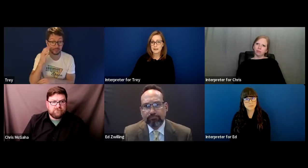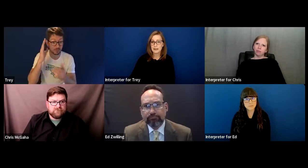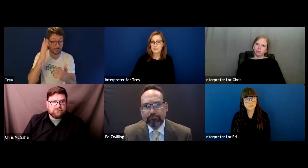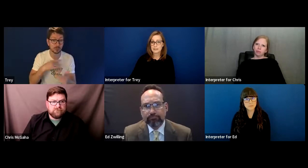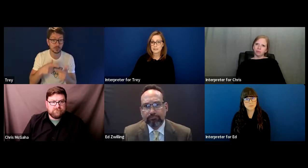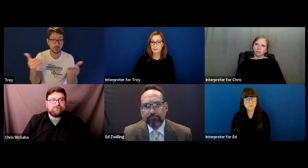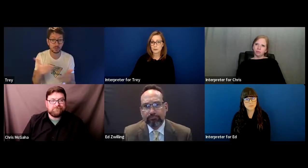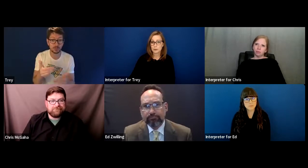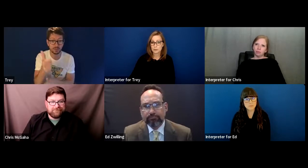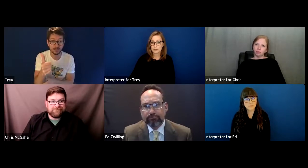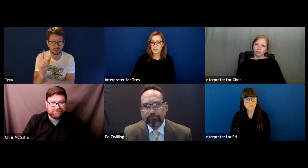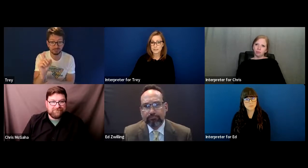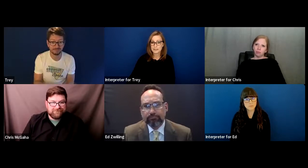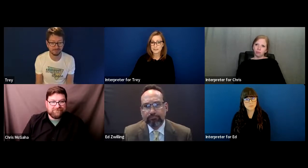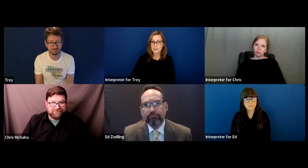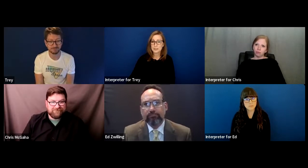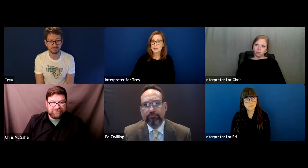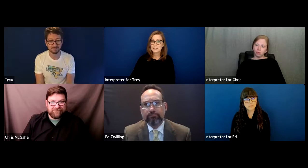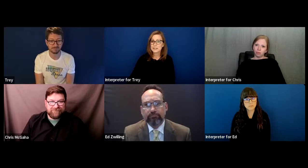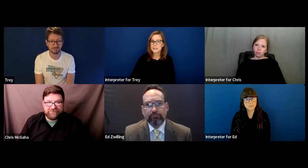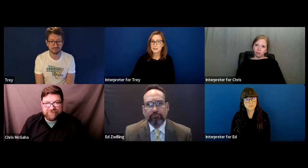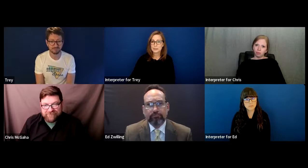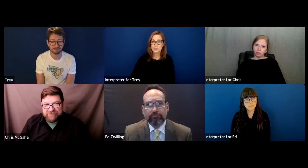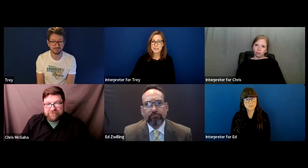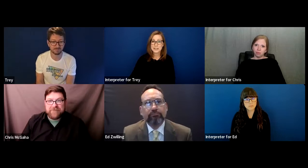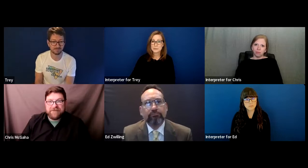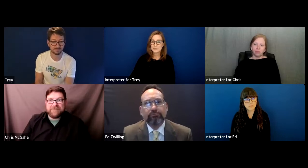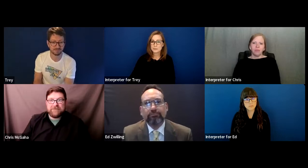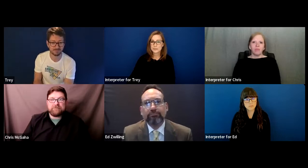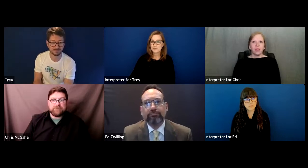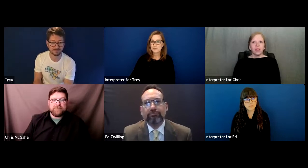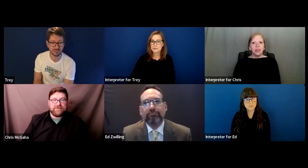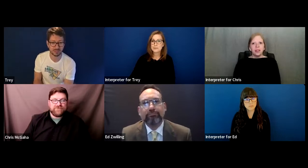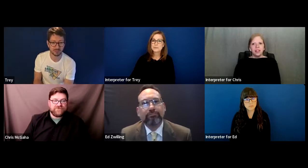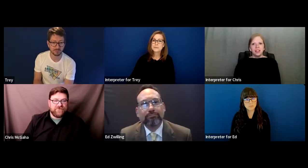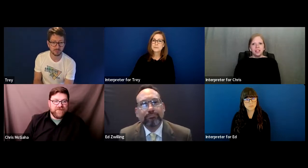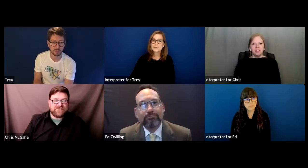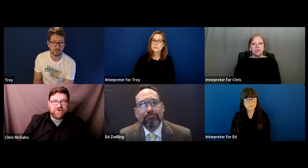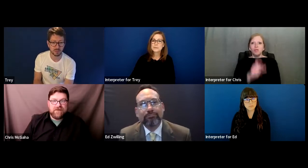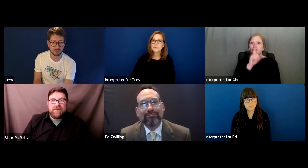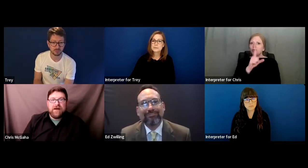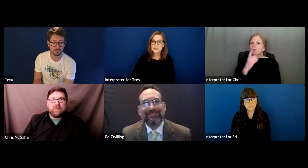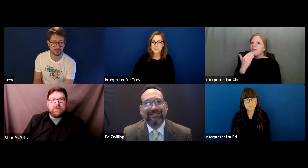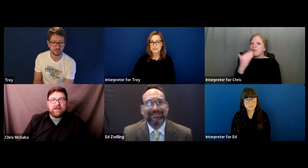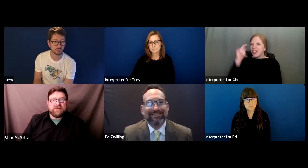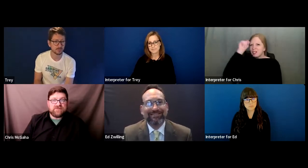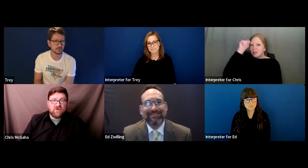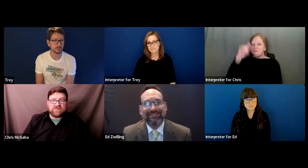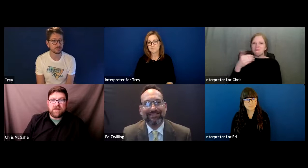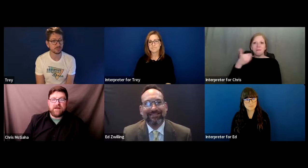access all for your needs. Chris, do you want to introduce yourself? Sure. Thanks, Trey. My name is Chris McGaha.